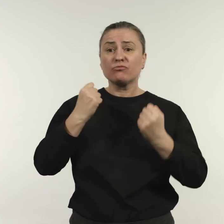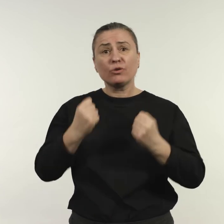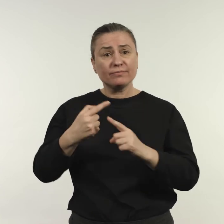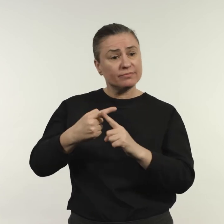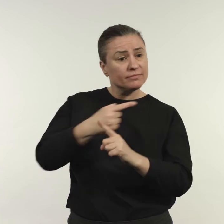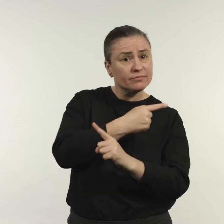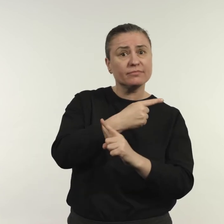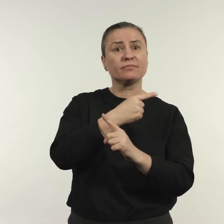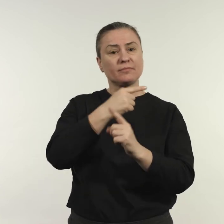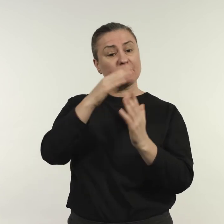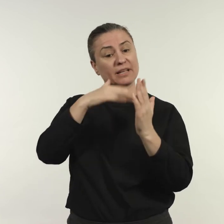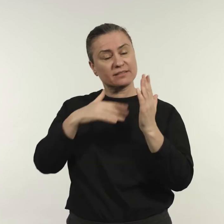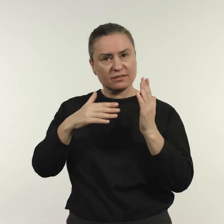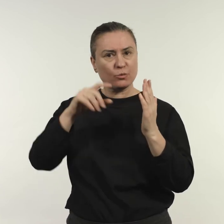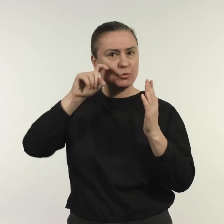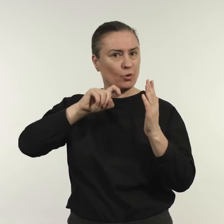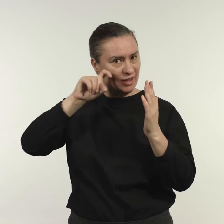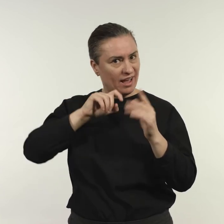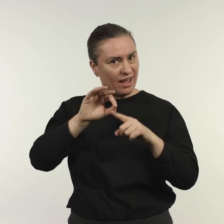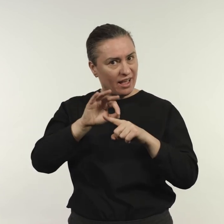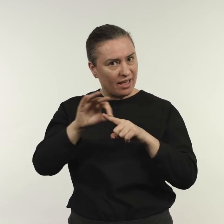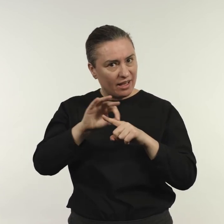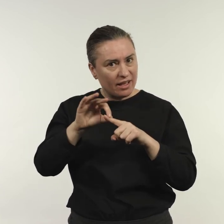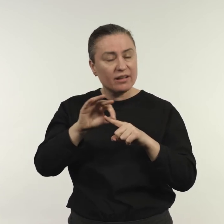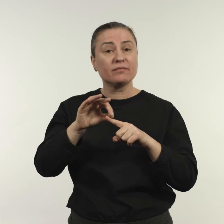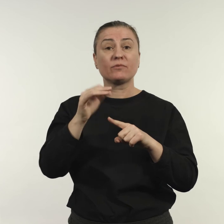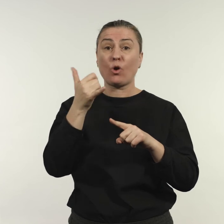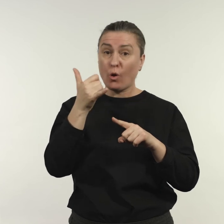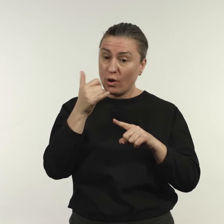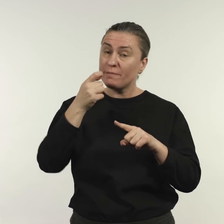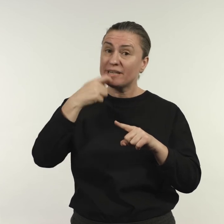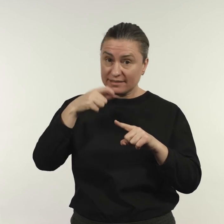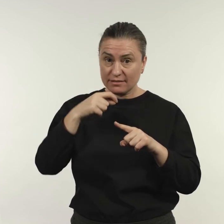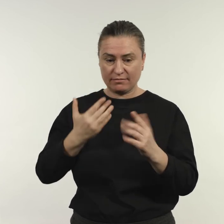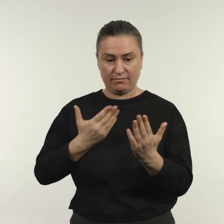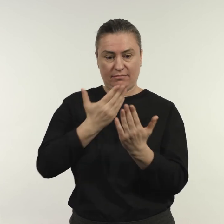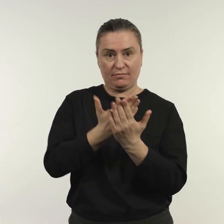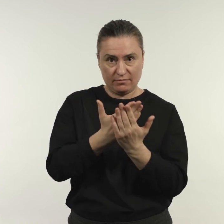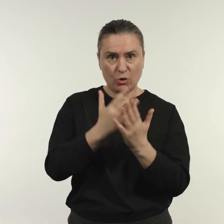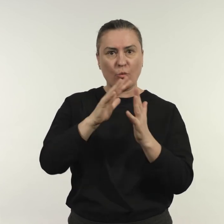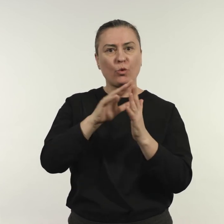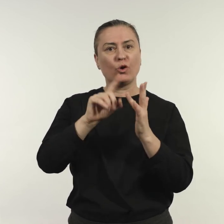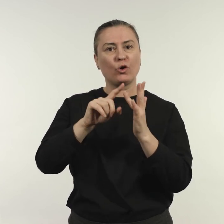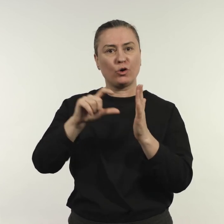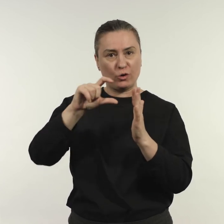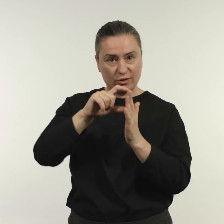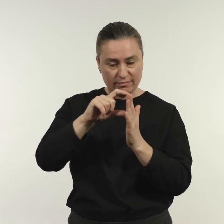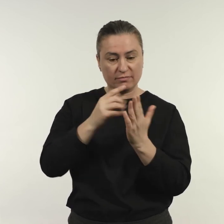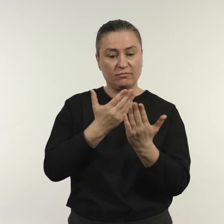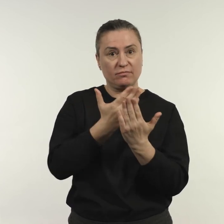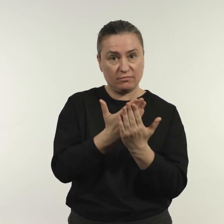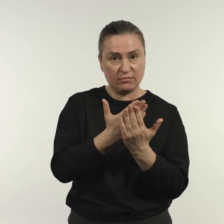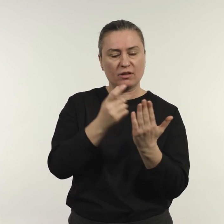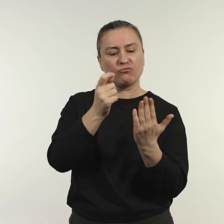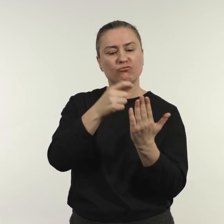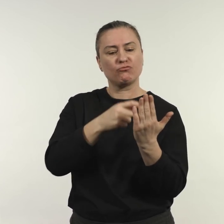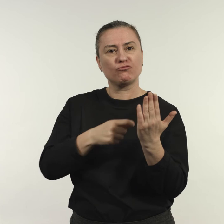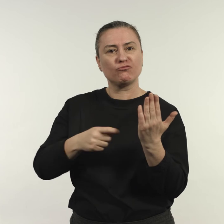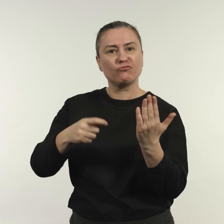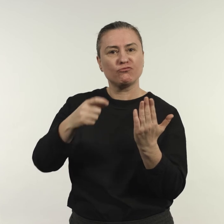‘Working in watercolour and pencil on wooden panels is my preferred medium.